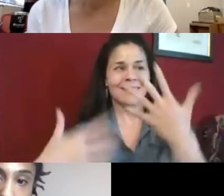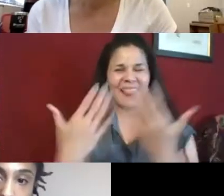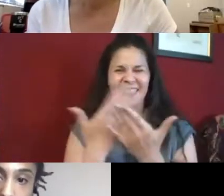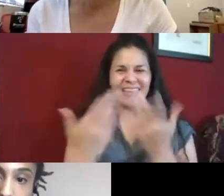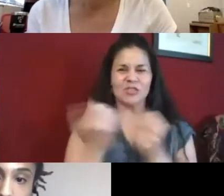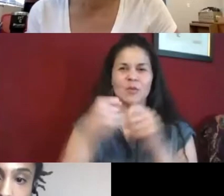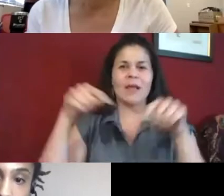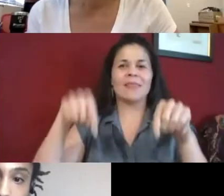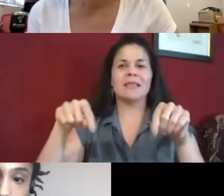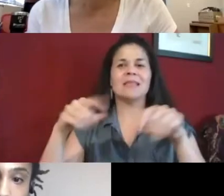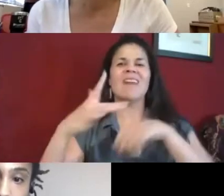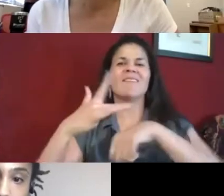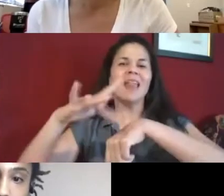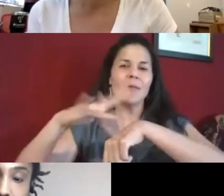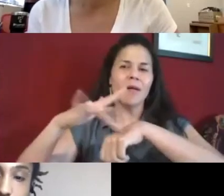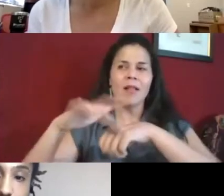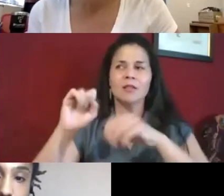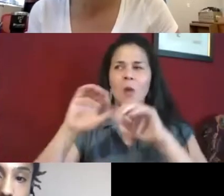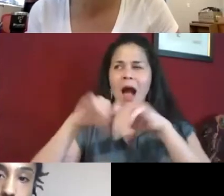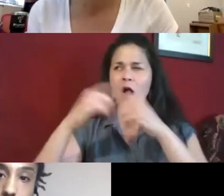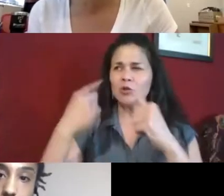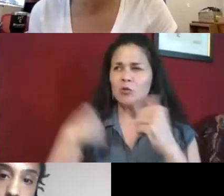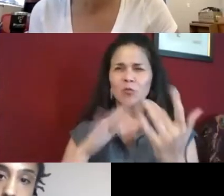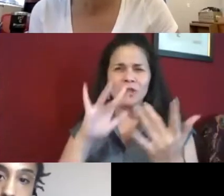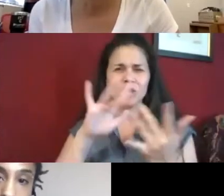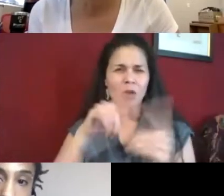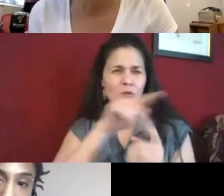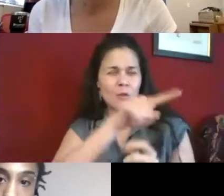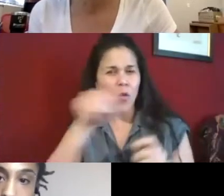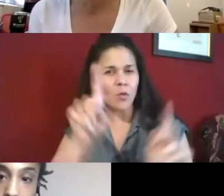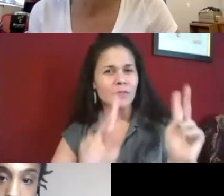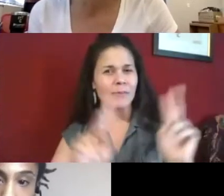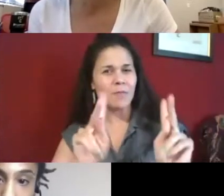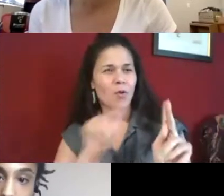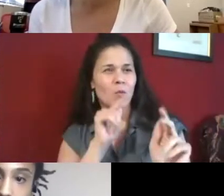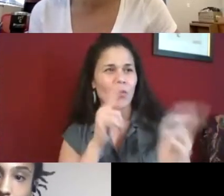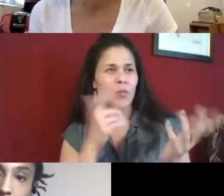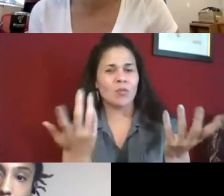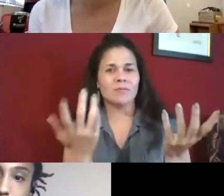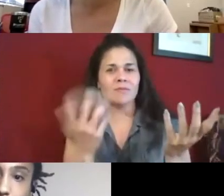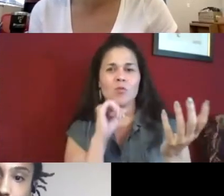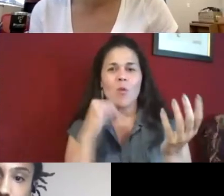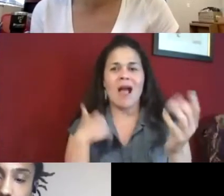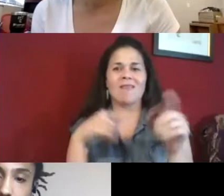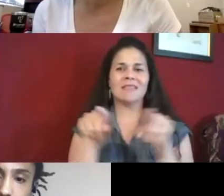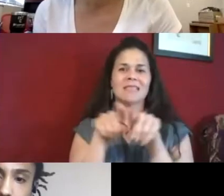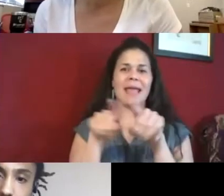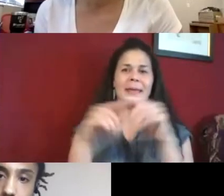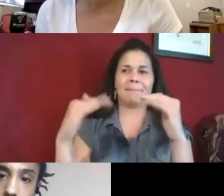if you don't have Wi-Fi or high-speed, it might be affected.